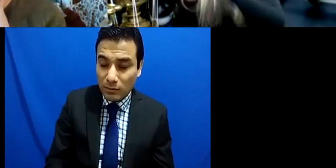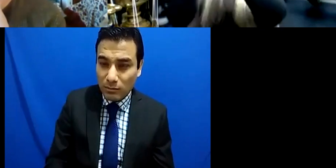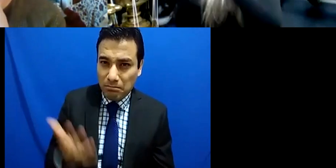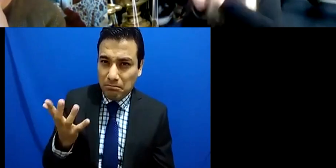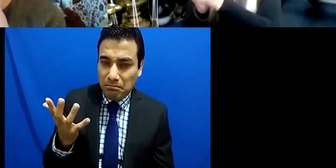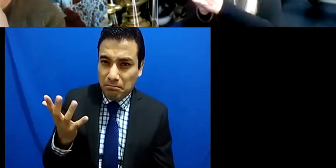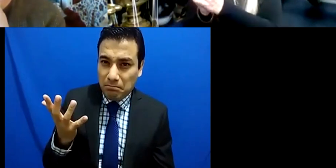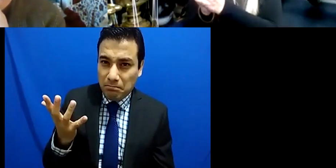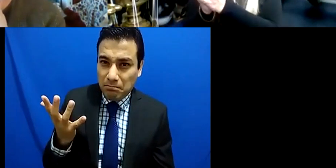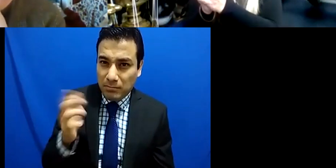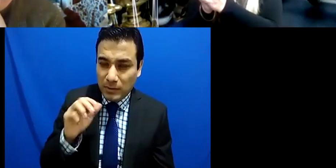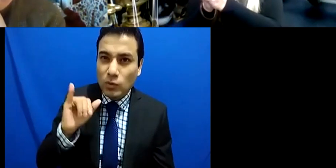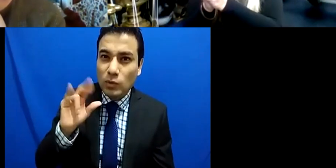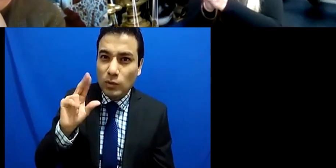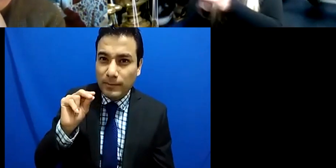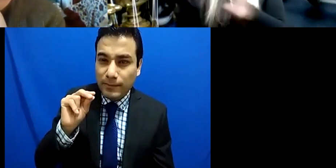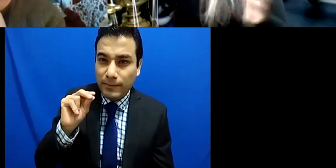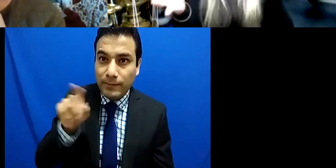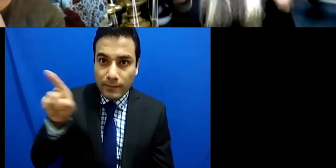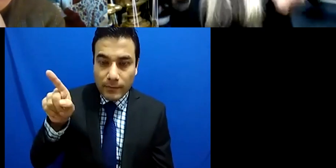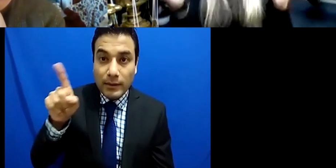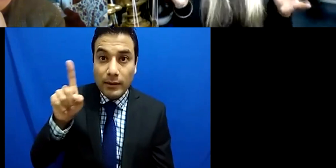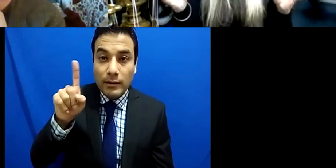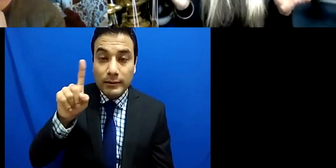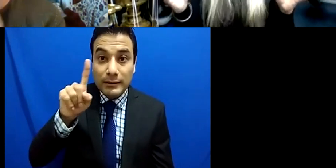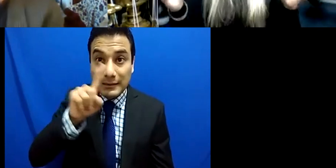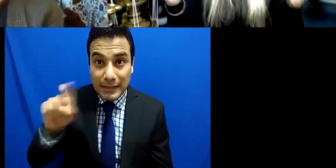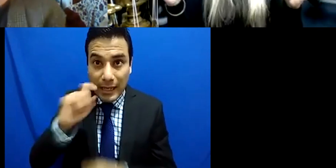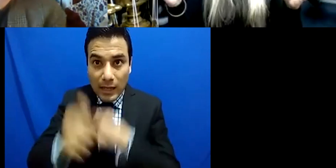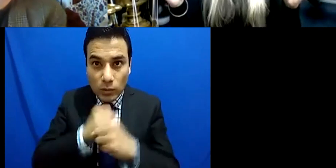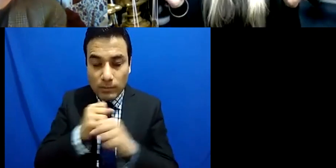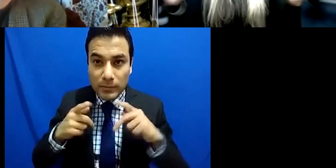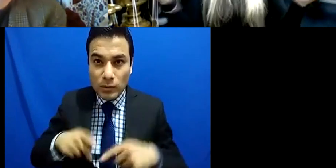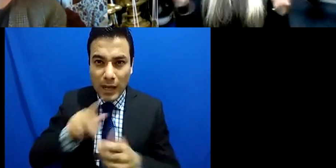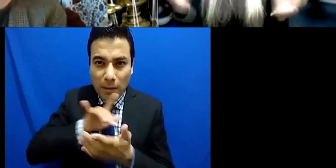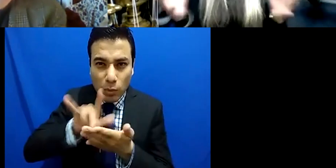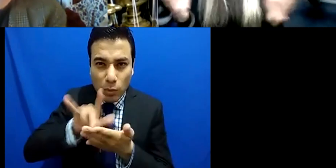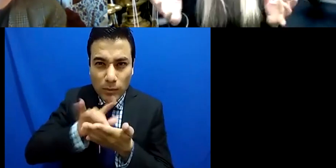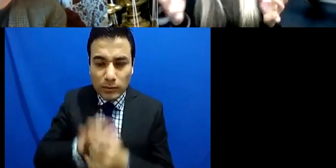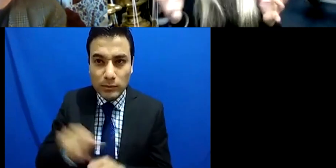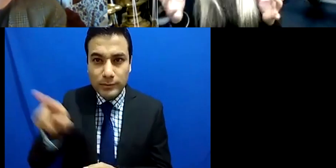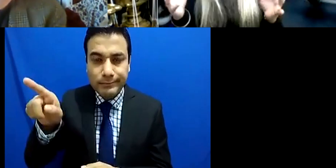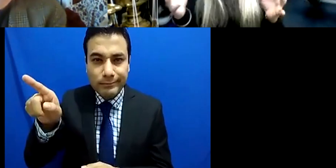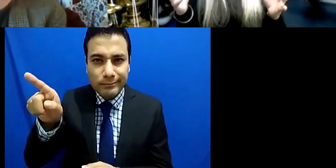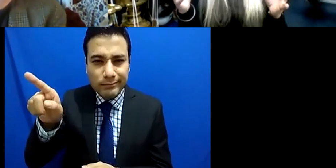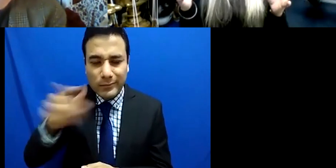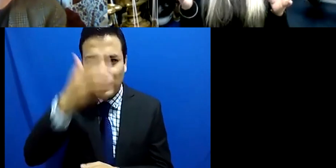outside of that landscape so it was a classic example of I suppose lack of listening and whereby